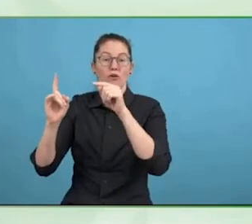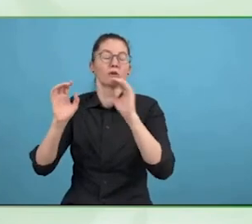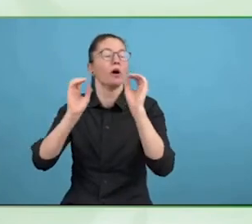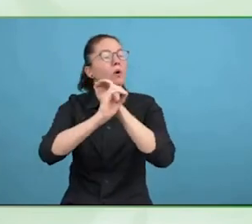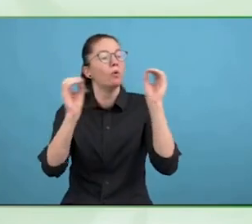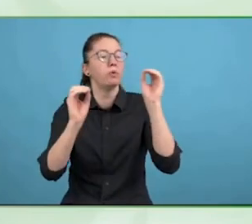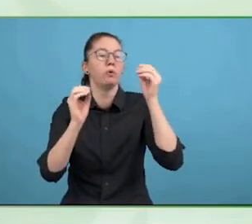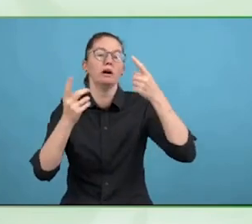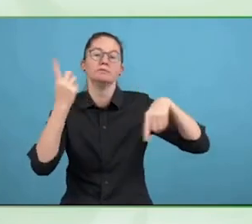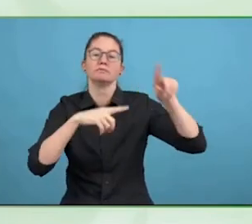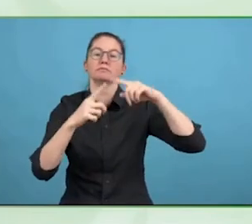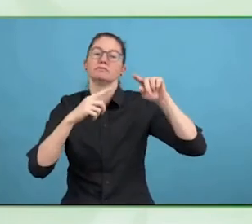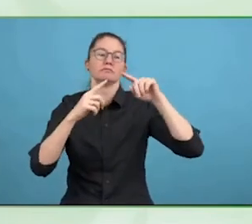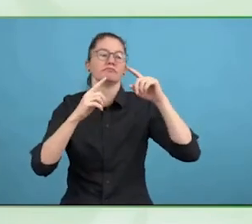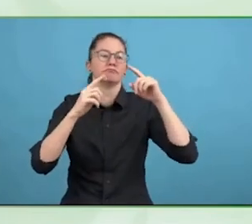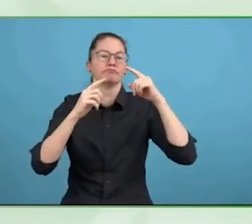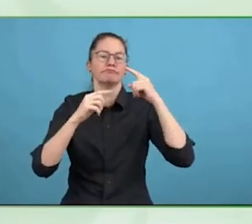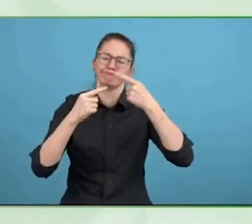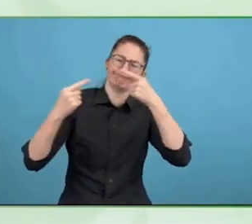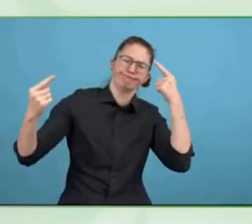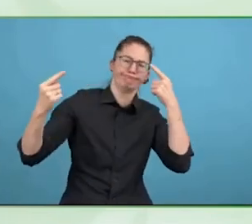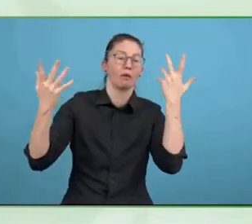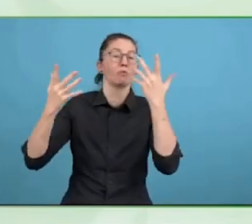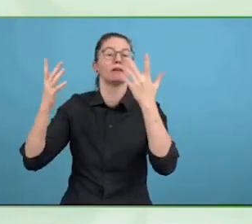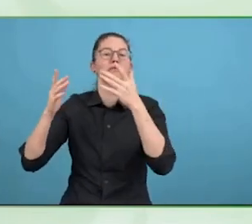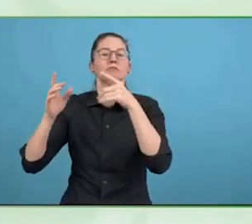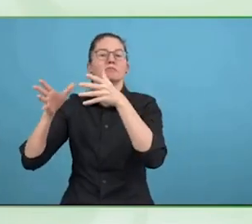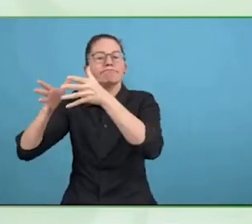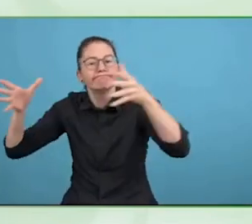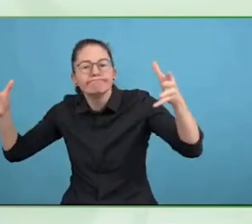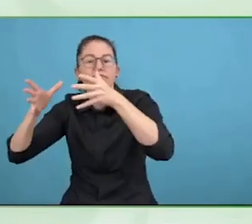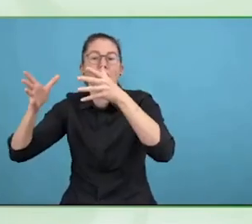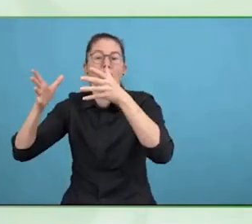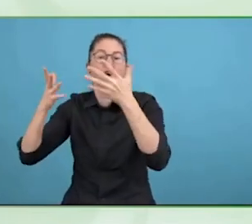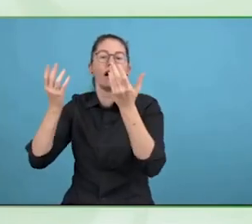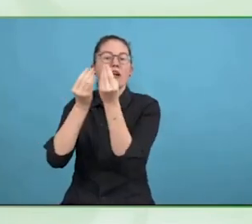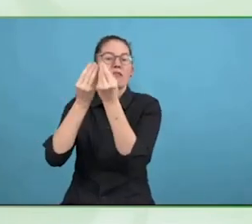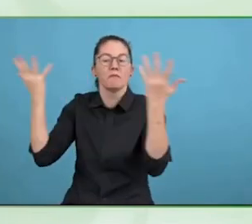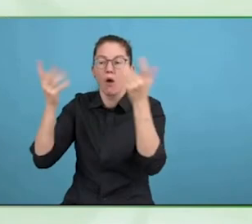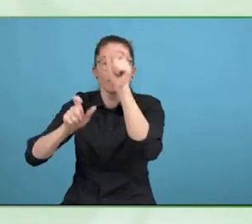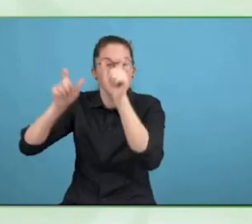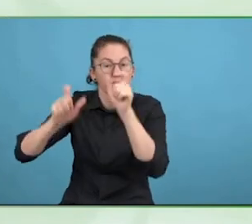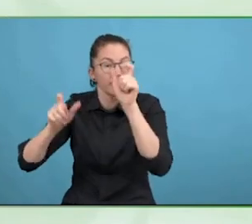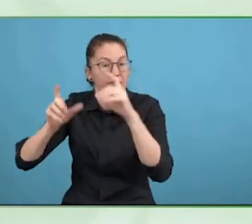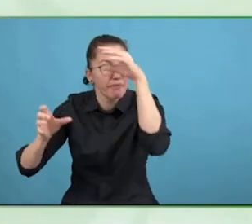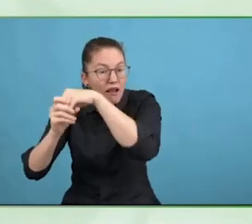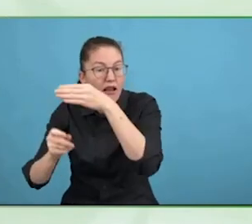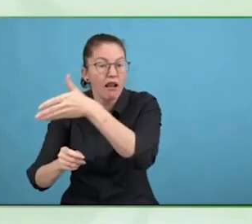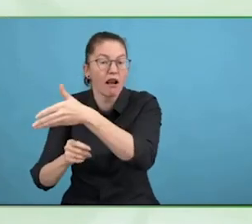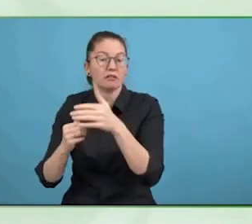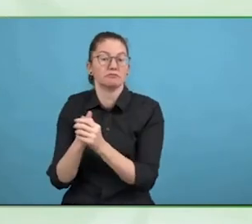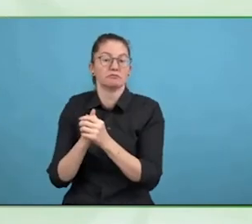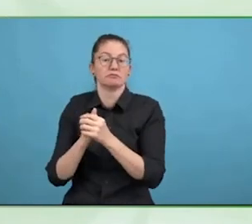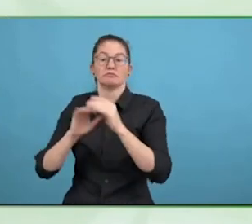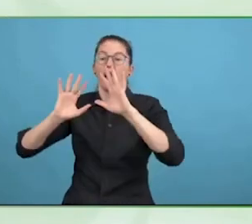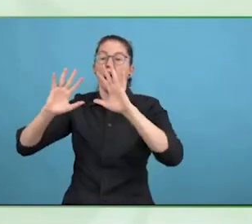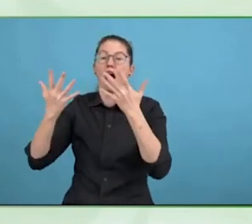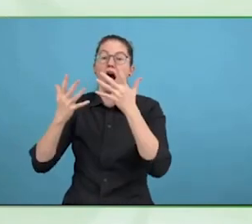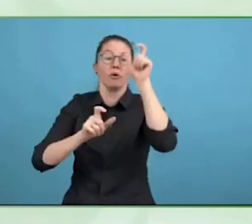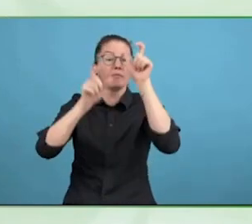Can people choose what they have to eat and when they eat it. It is those micro features of individual life, there is progress